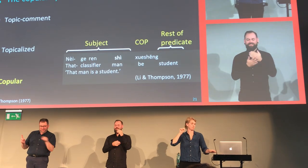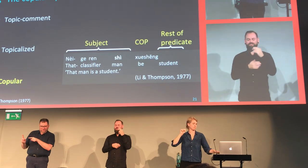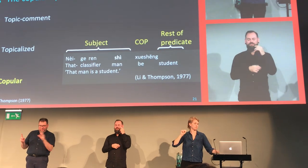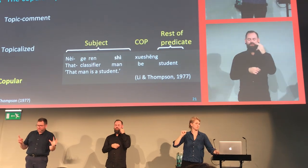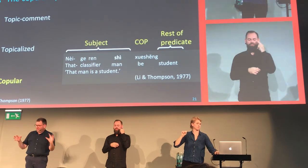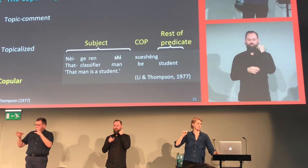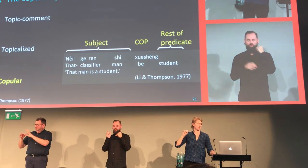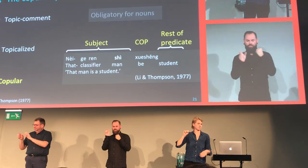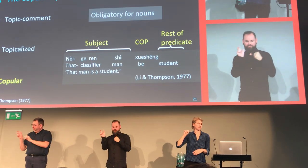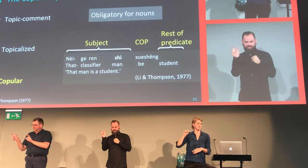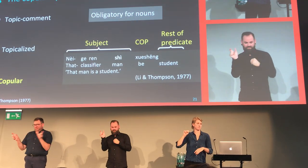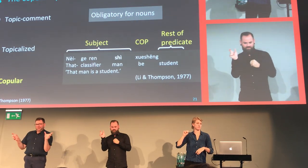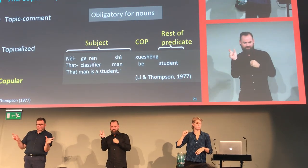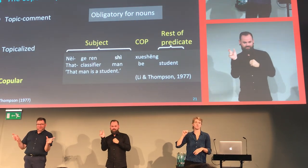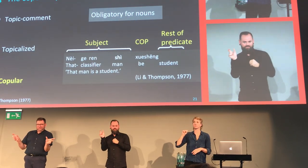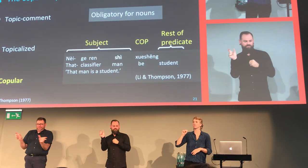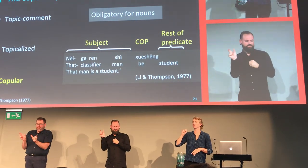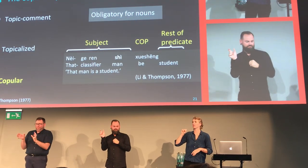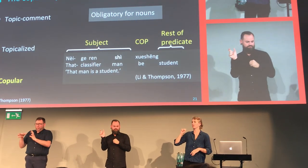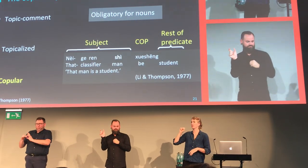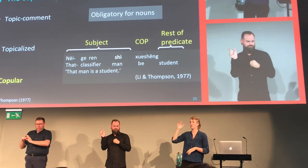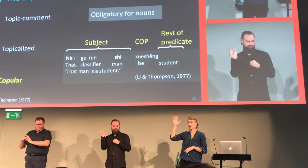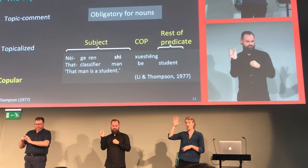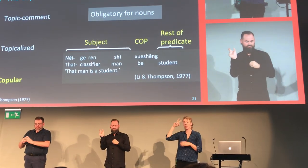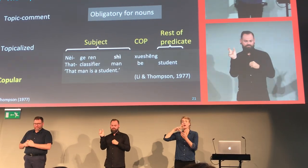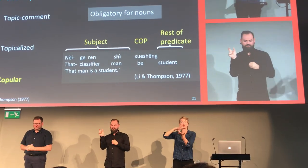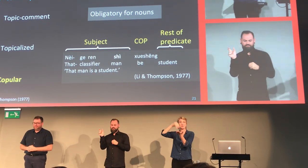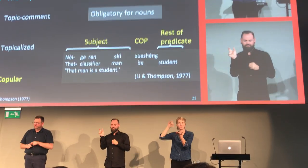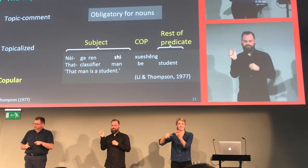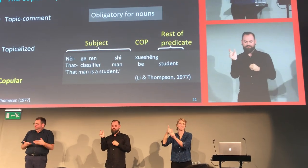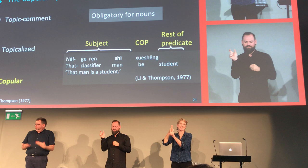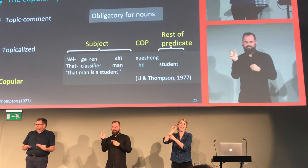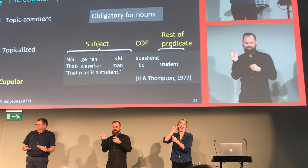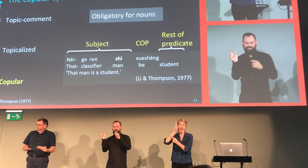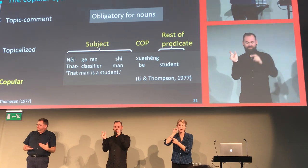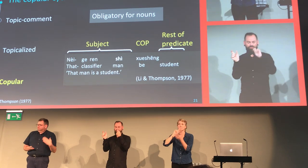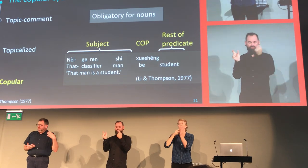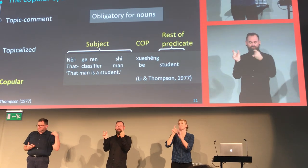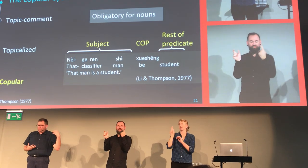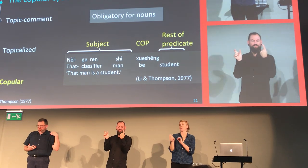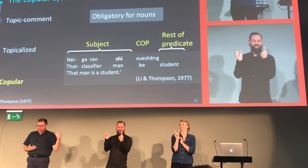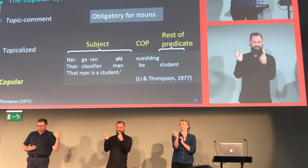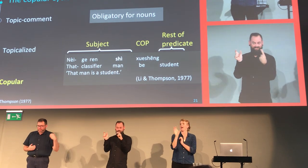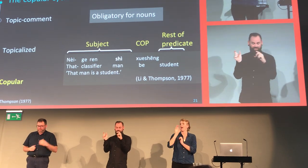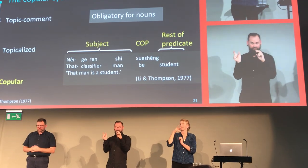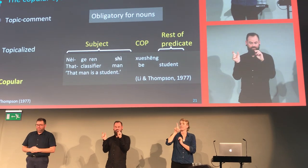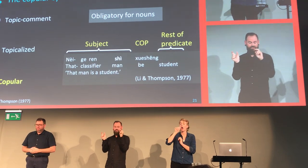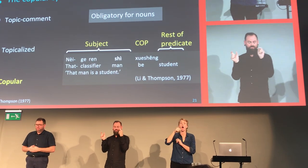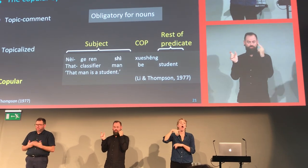and it's used predominantly for nouns. It's obligatory. "The student" is a noun,